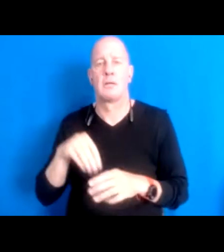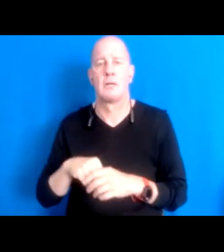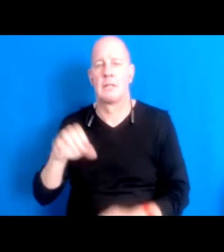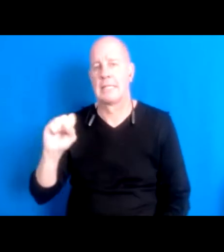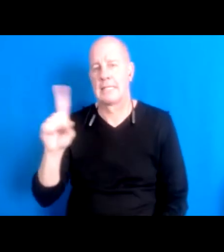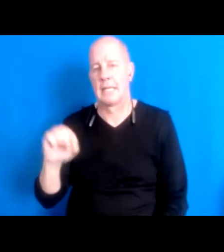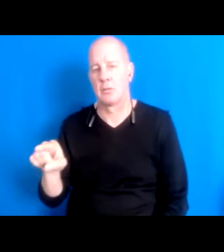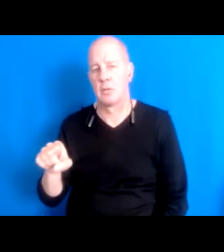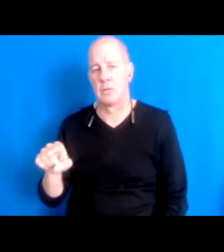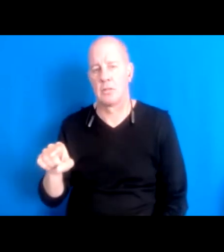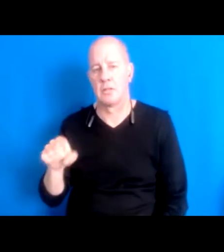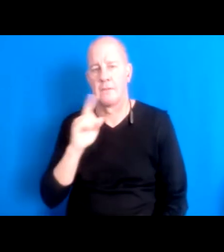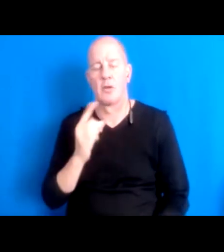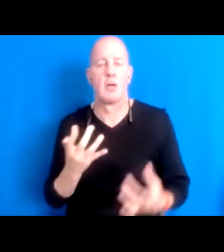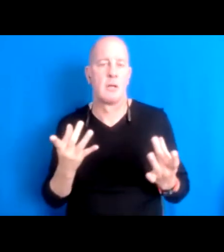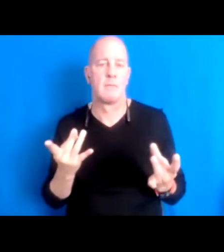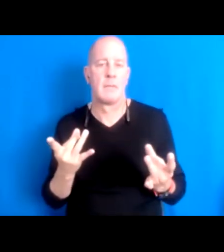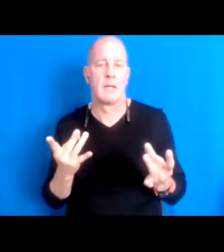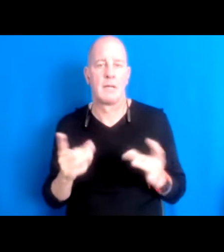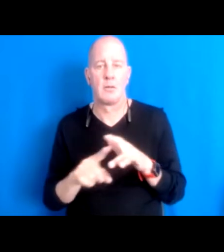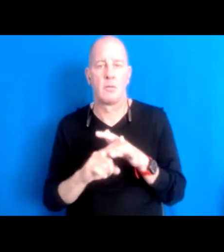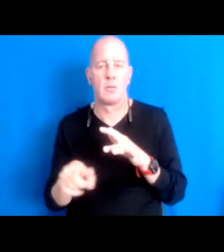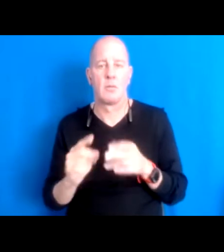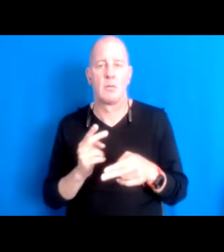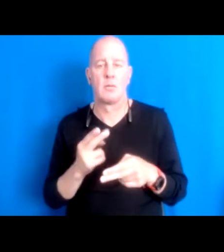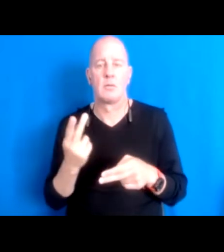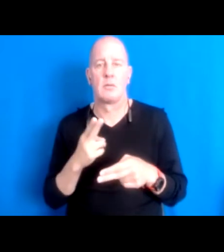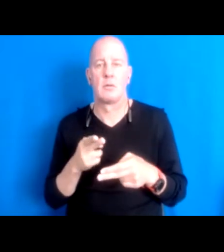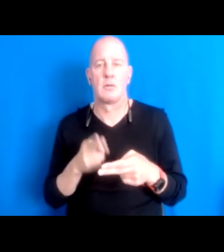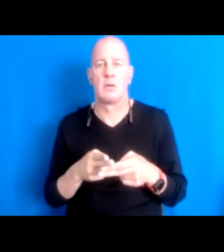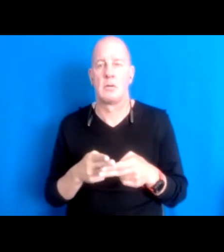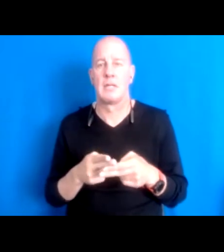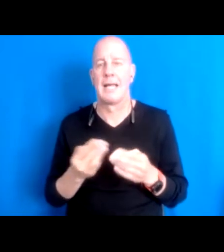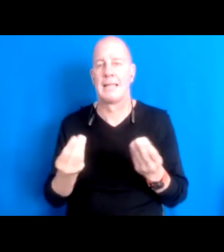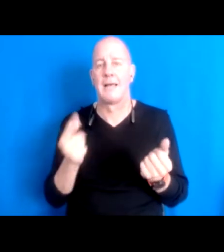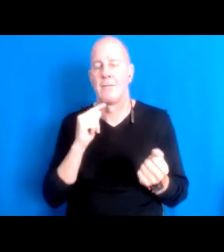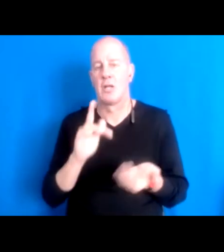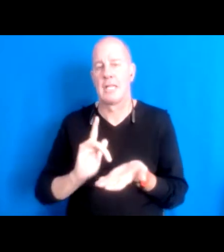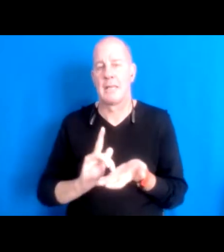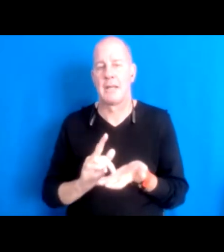at a meditation retreat at a place called the land of the Medicine Buddha. 16:12:20 And I was in a big field.